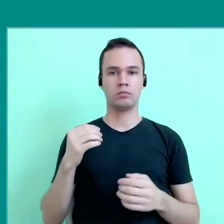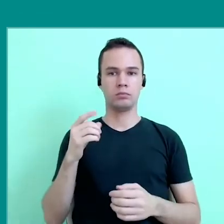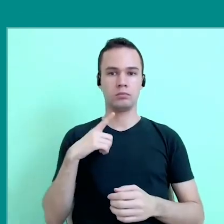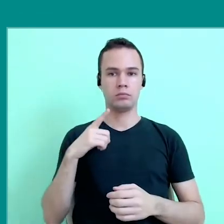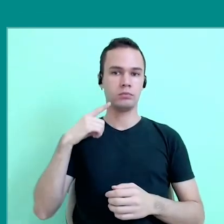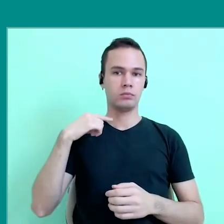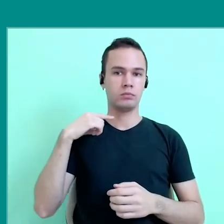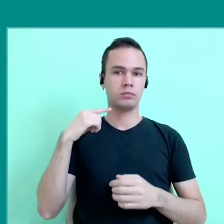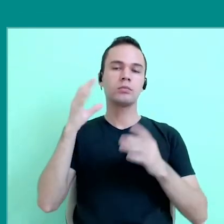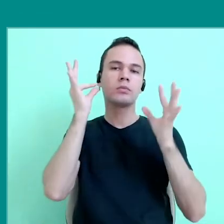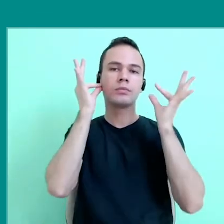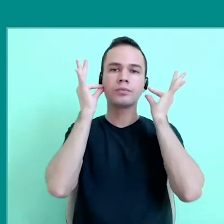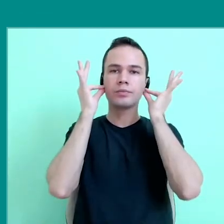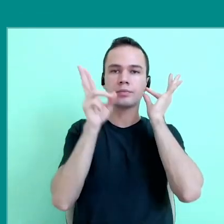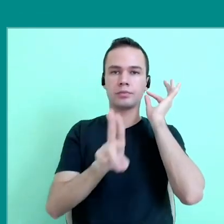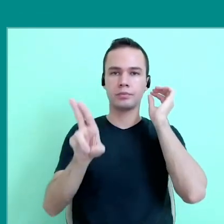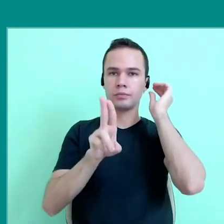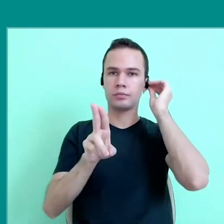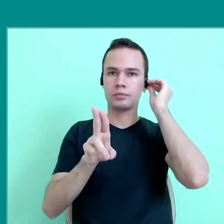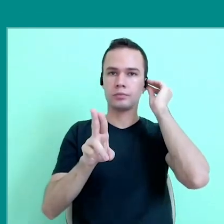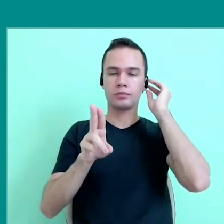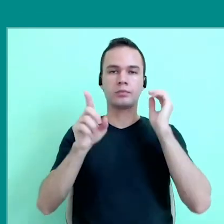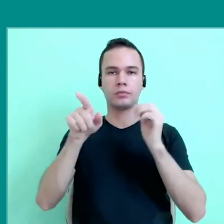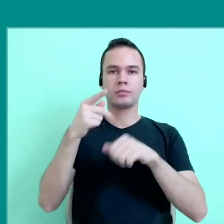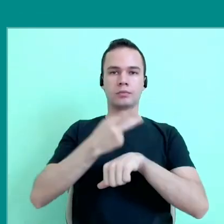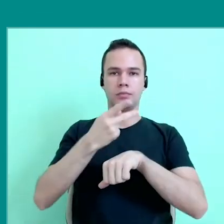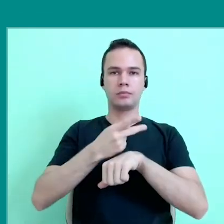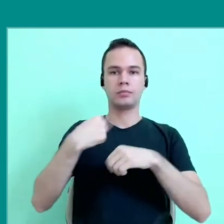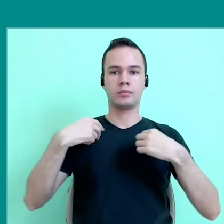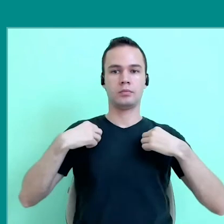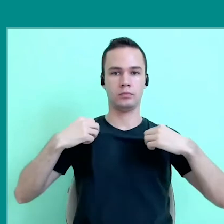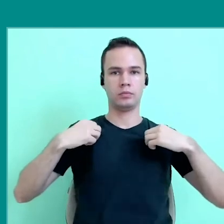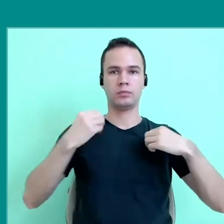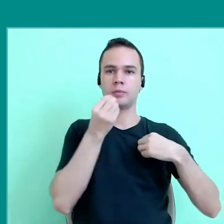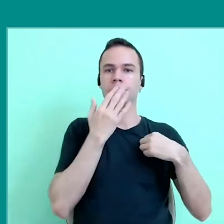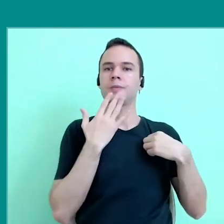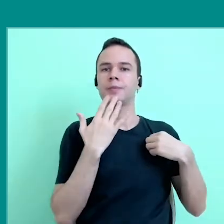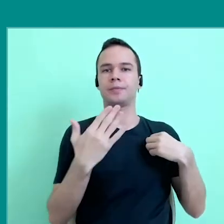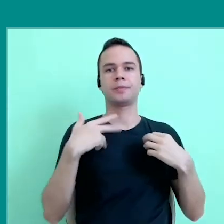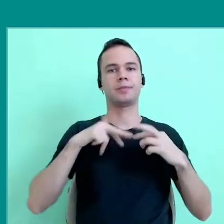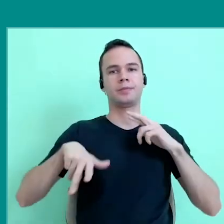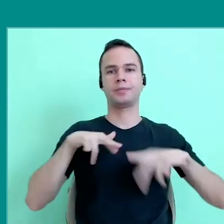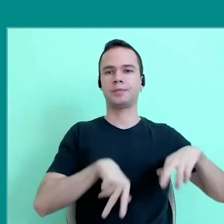I wear silver earrings and a print dress with a lot of colors,